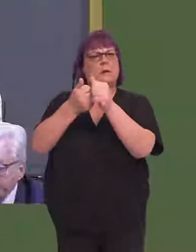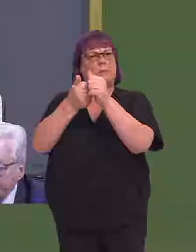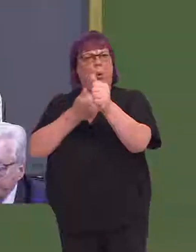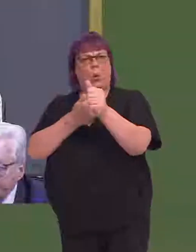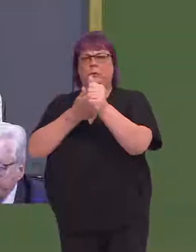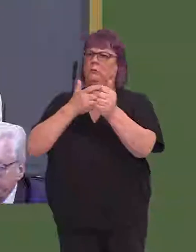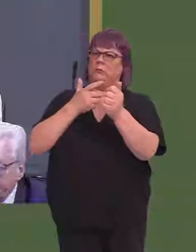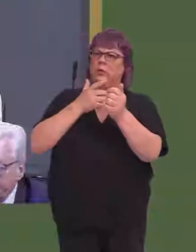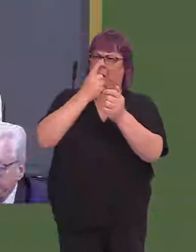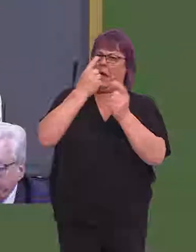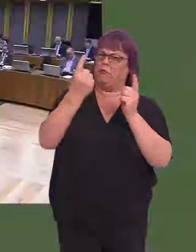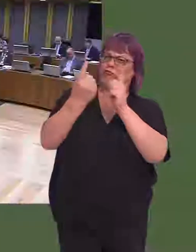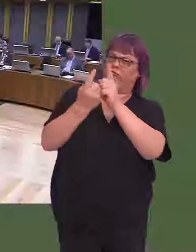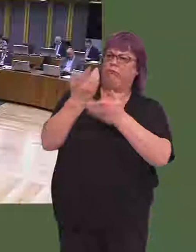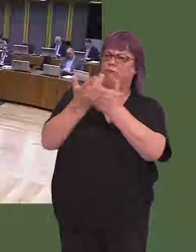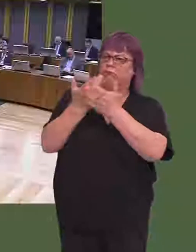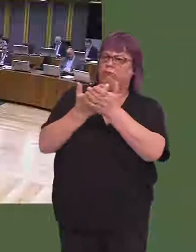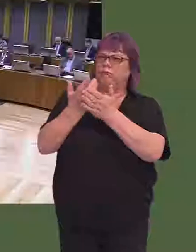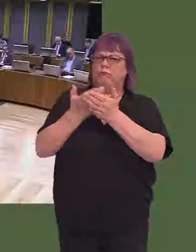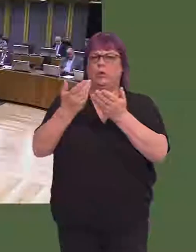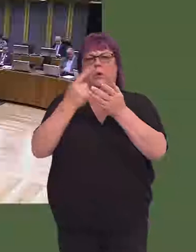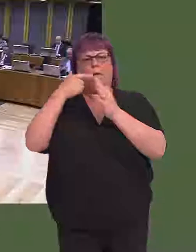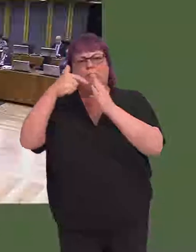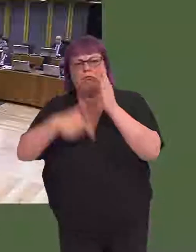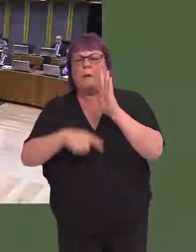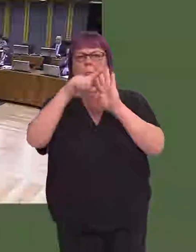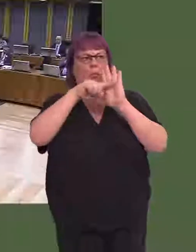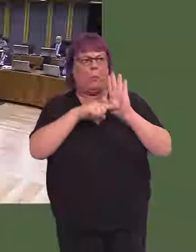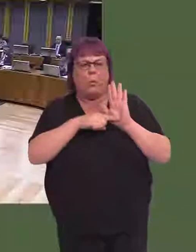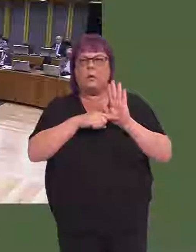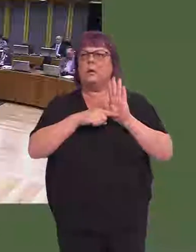discuss the report, and that is something, of course, that will continue, no doubt, in